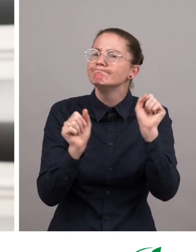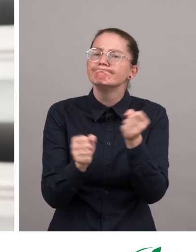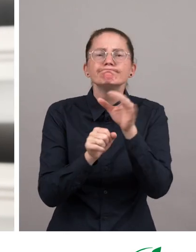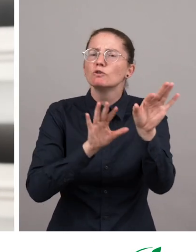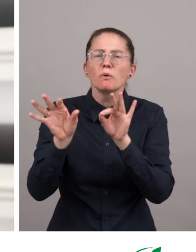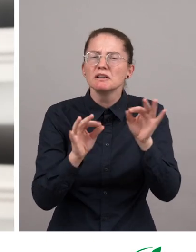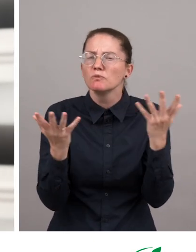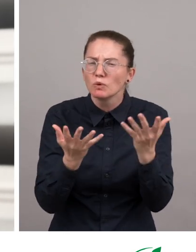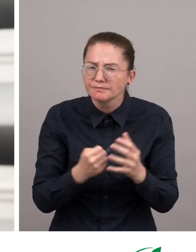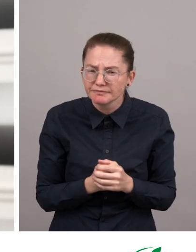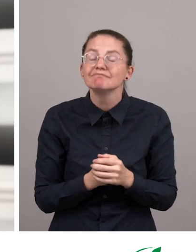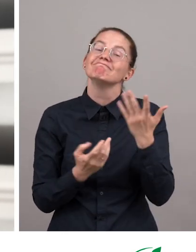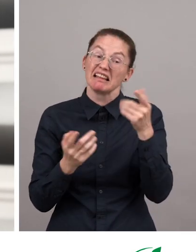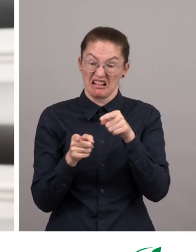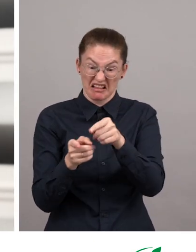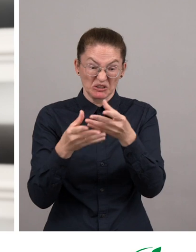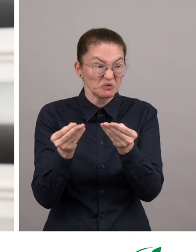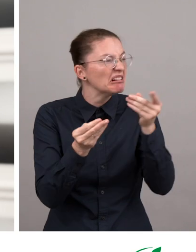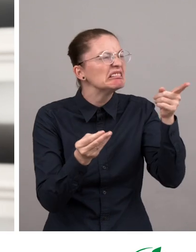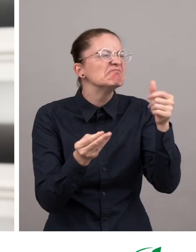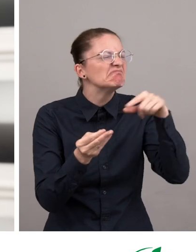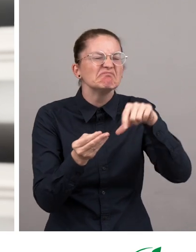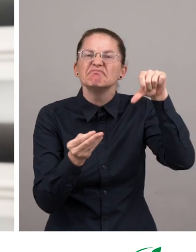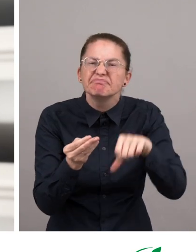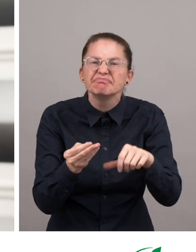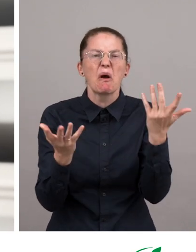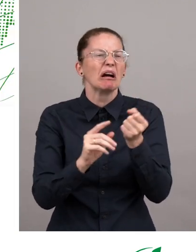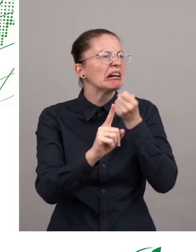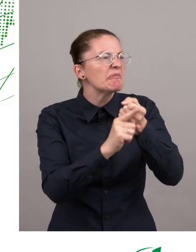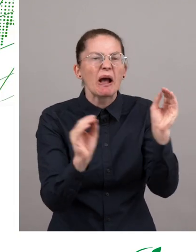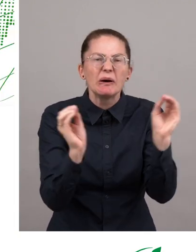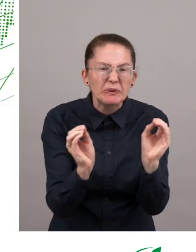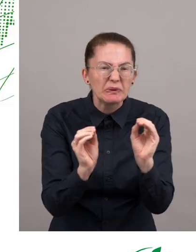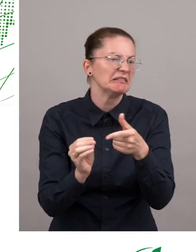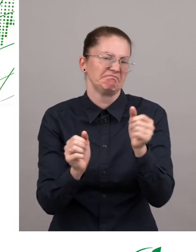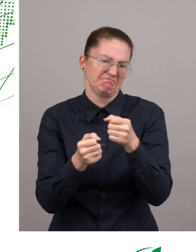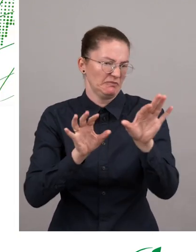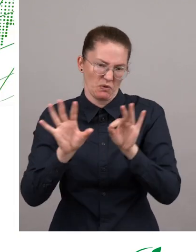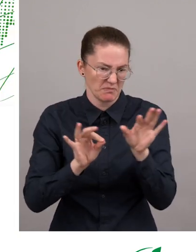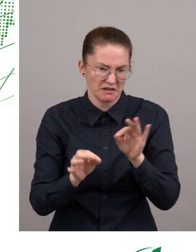that don't have benefit persons with disabilities or lack impact. Why nominate for #ZeroCall25?